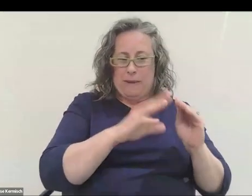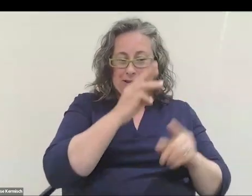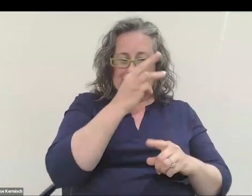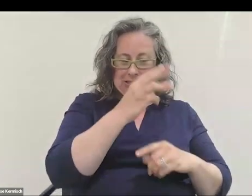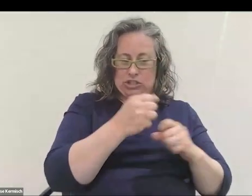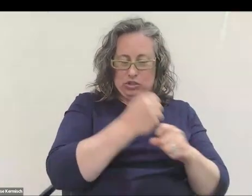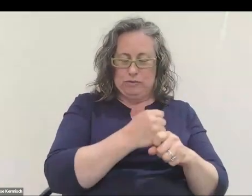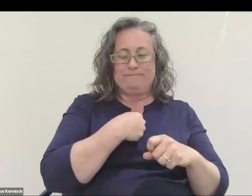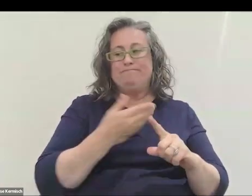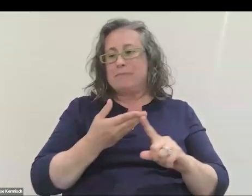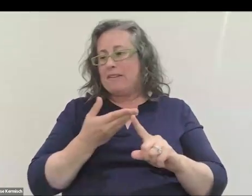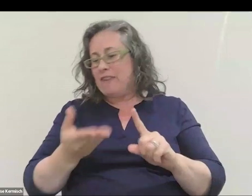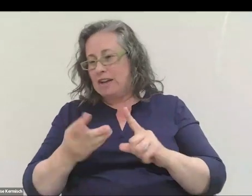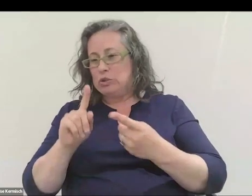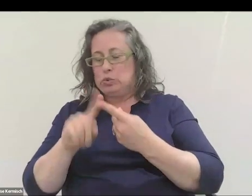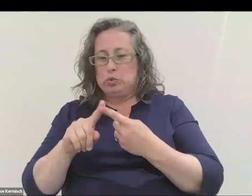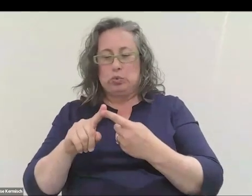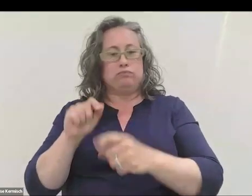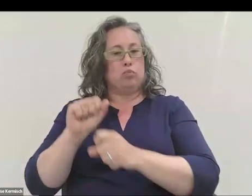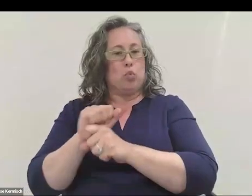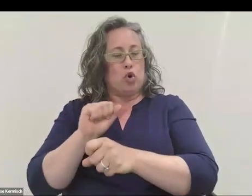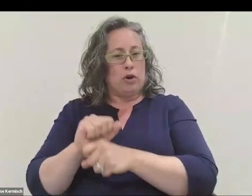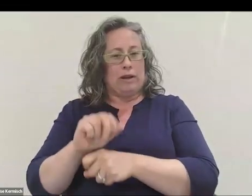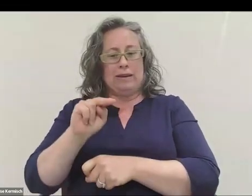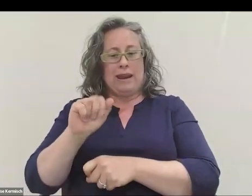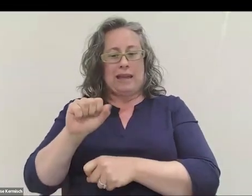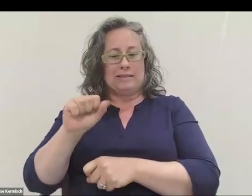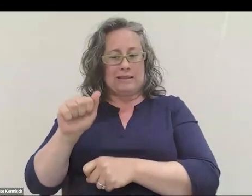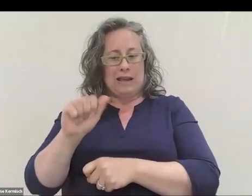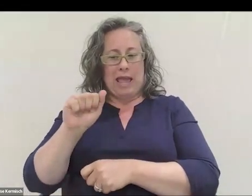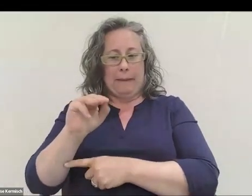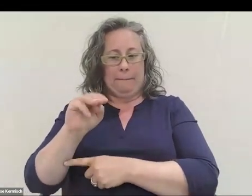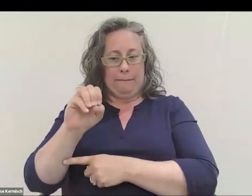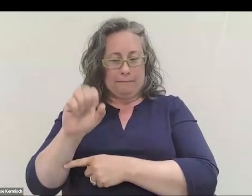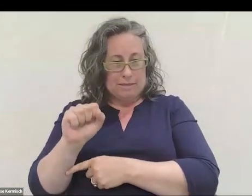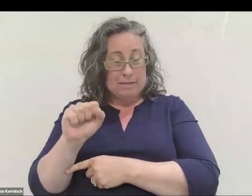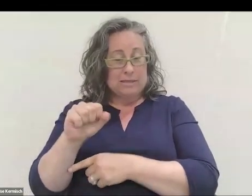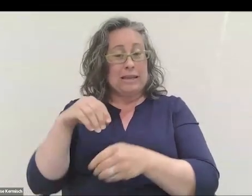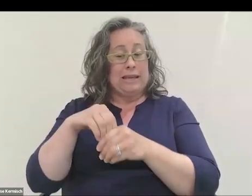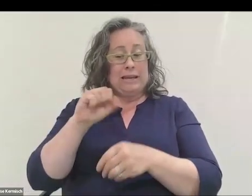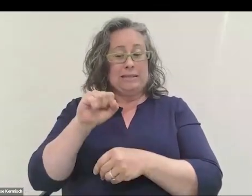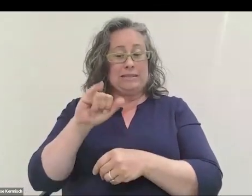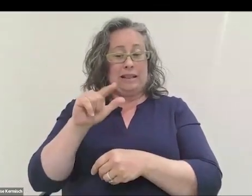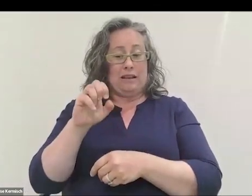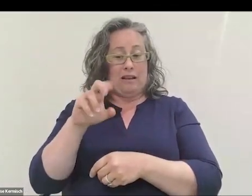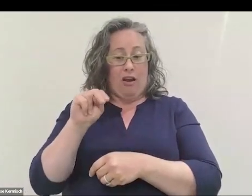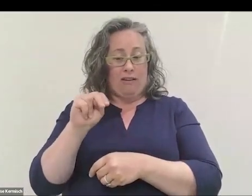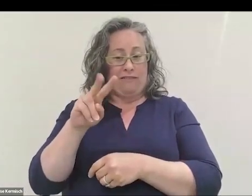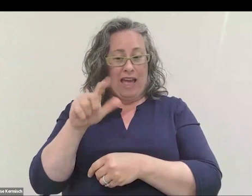I got invited to work at NASA Ames, which is in Silicon Valley, which was amazing. I was finally at a NASA center, right in the heart of innovation,